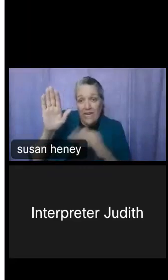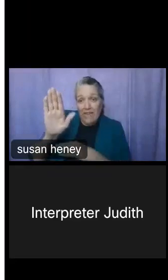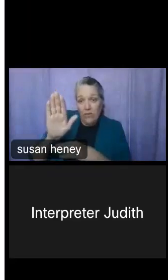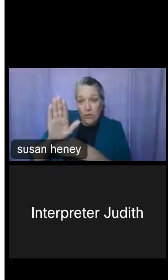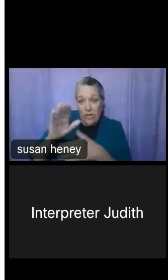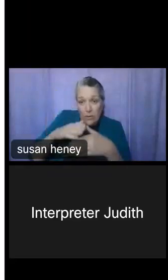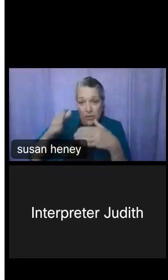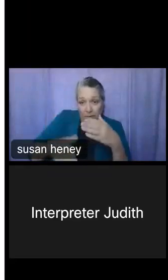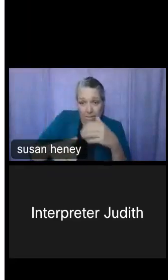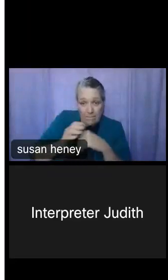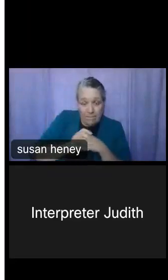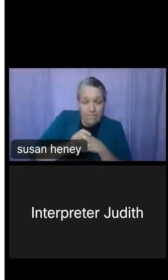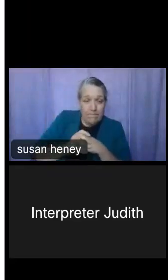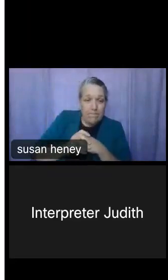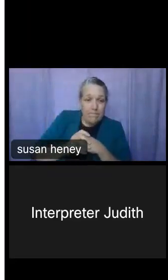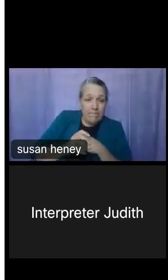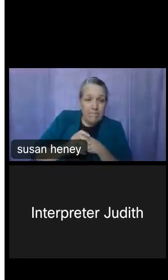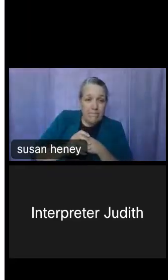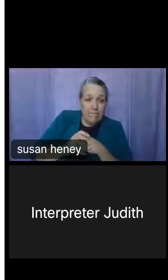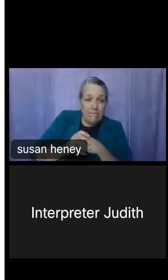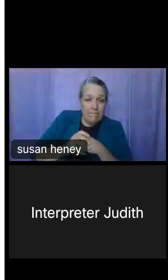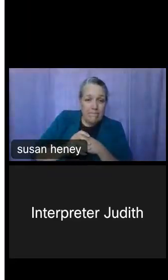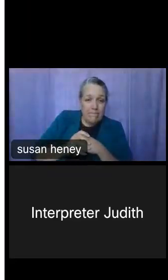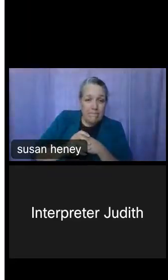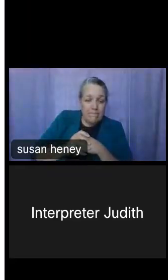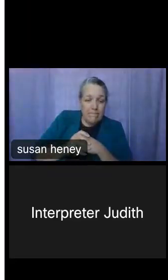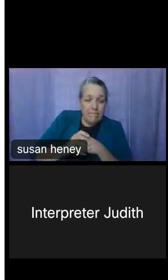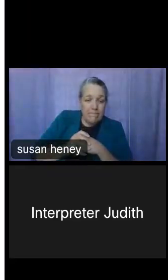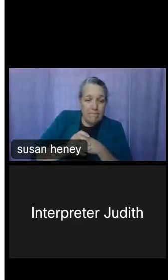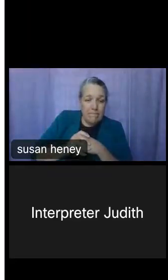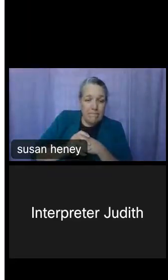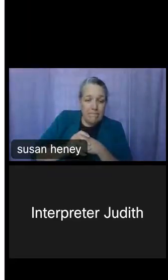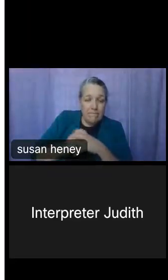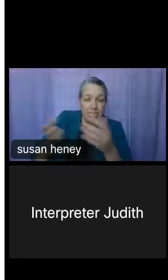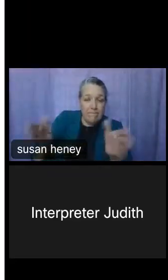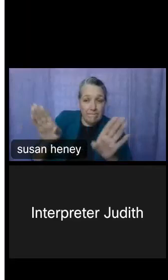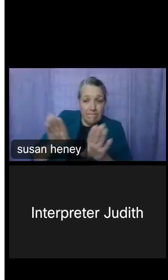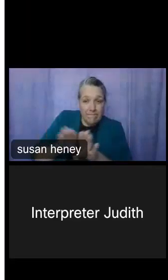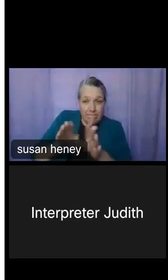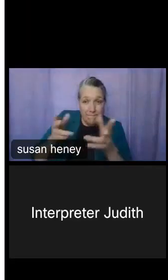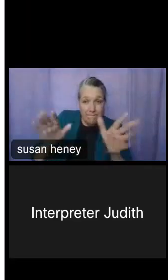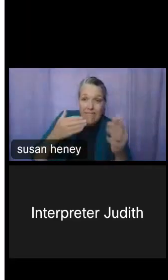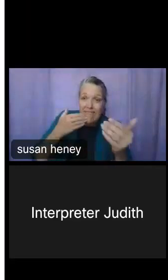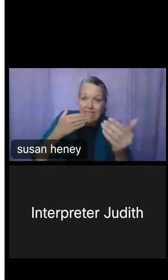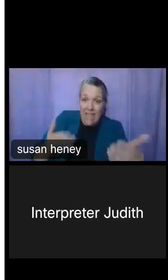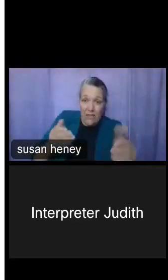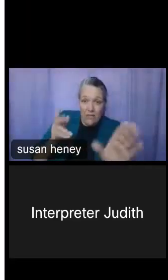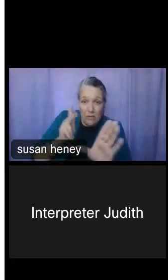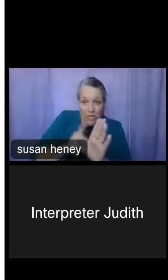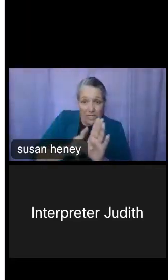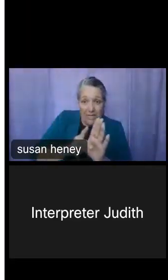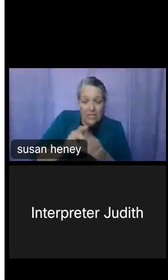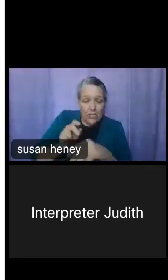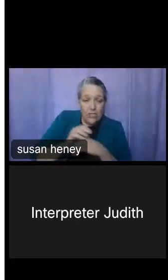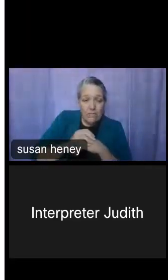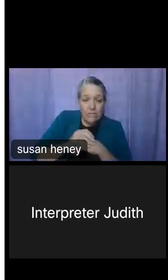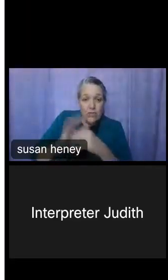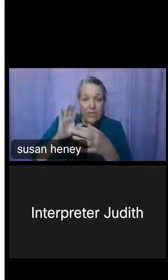Greg Pewett: This concludes today's webinar. Thank you for your participation. You may disconnect at this time.